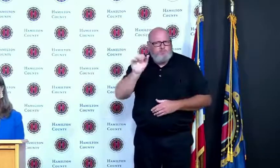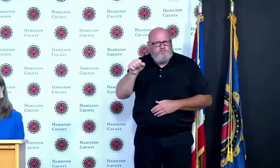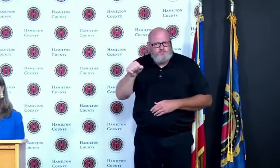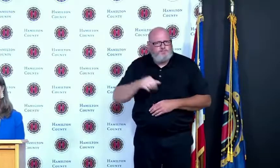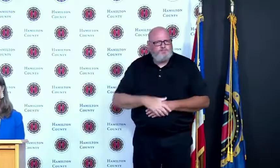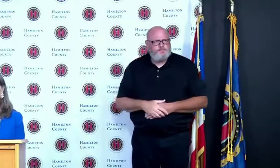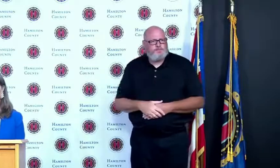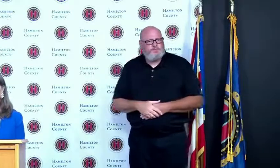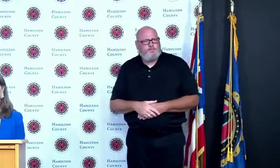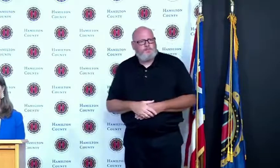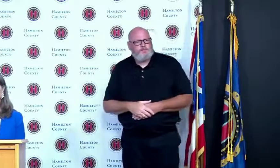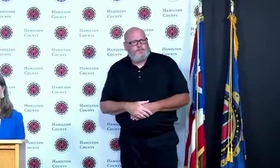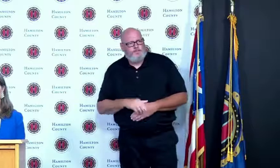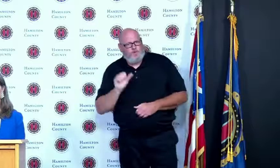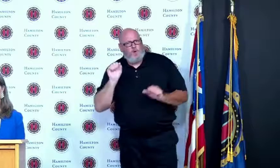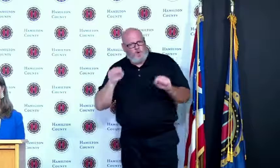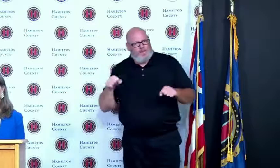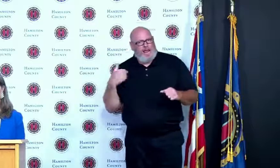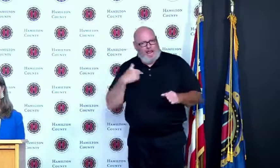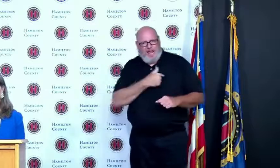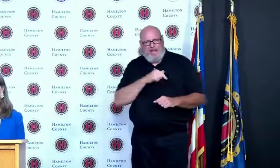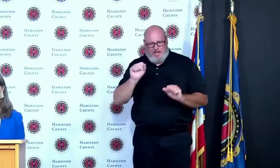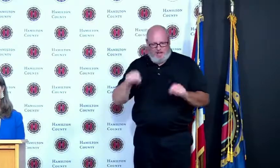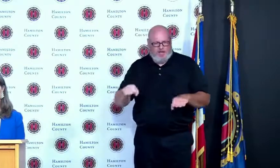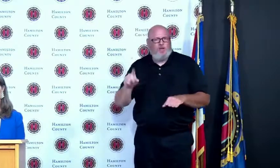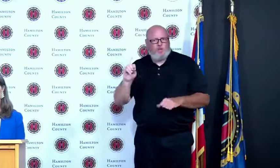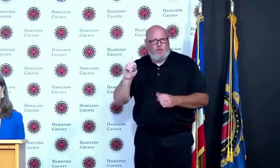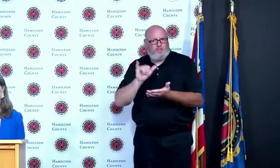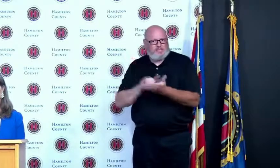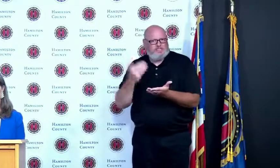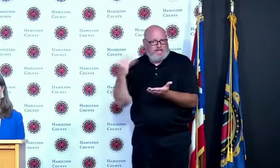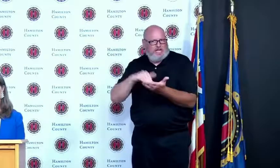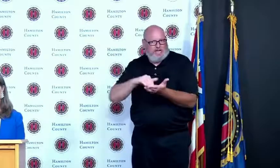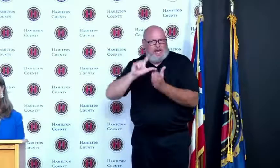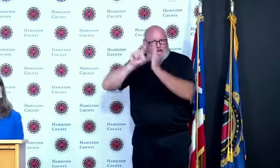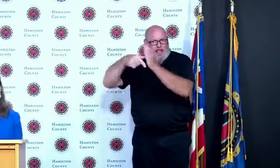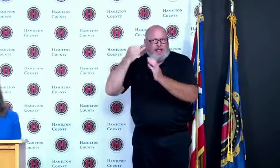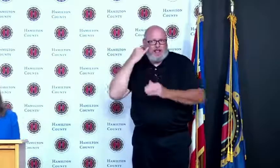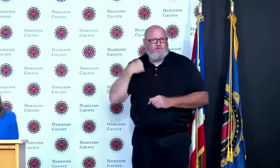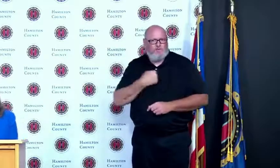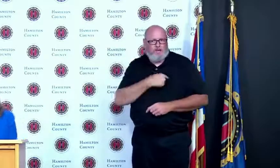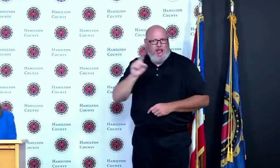thank you thanks mark next up we have John London with News 5 who has a follow-up question